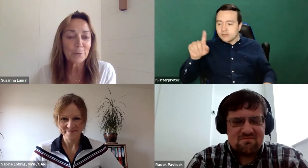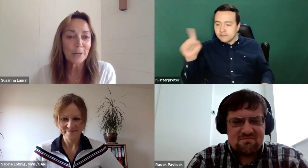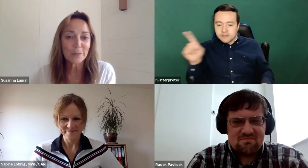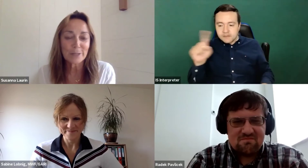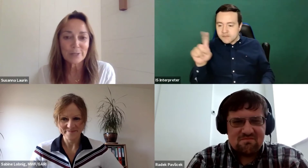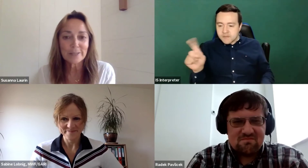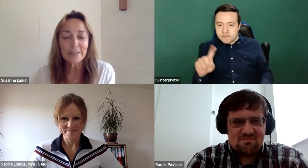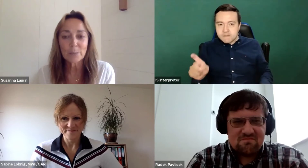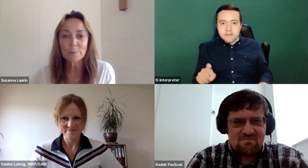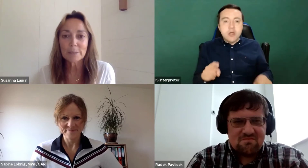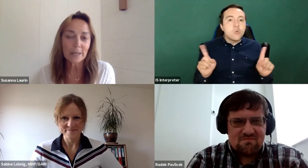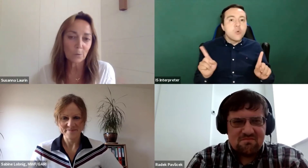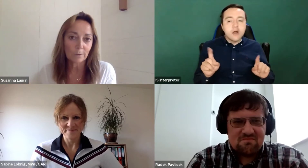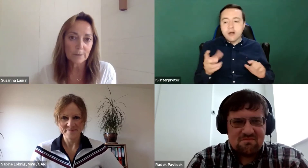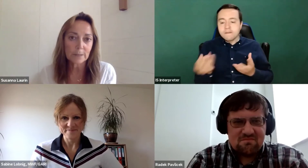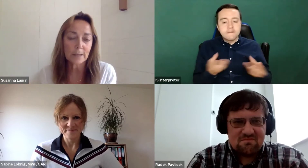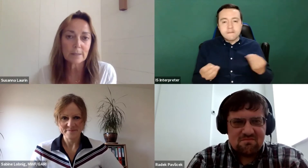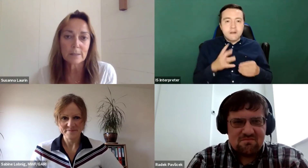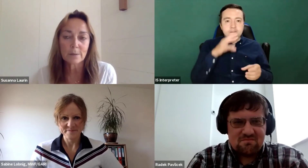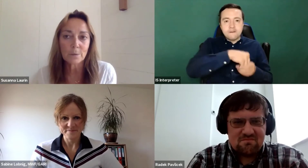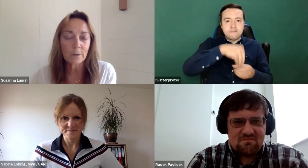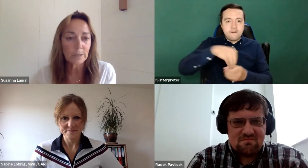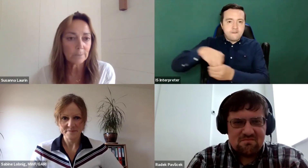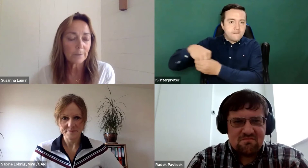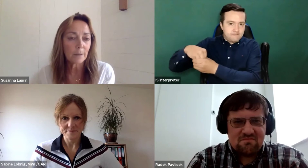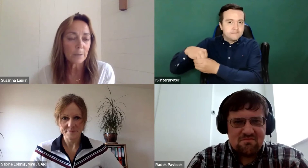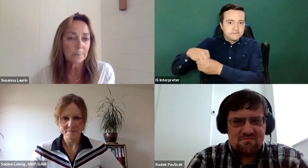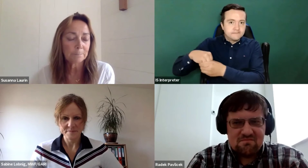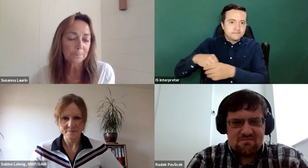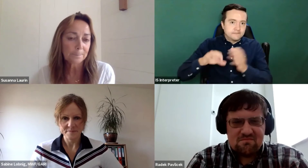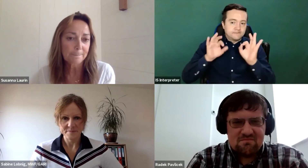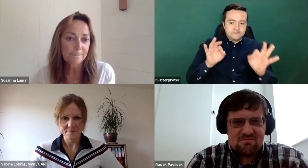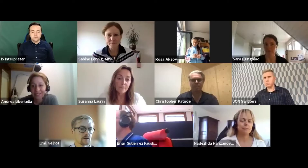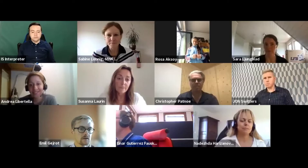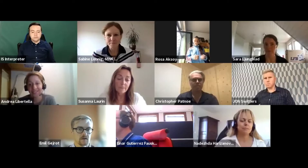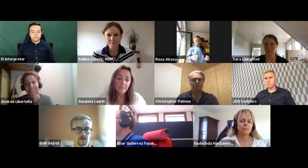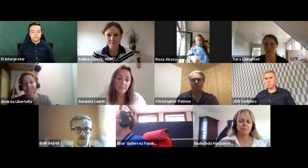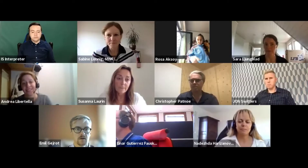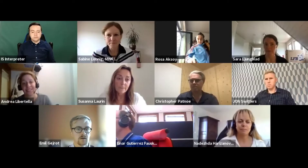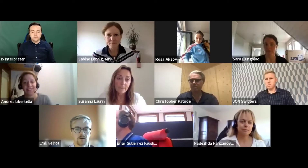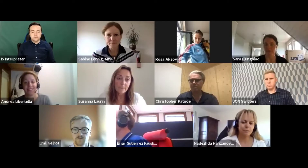breakout sessions and then we'll meet again all of us at 330. Our time.